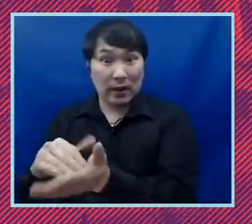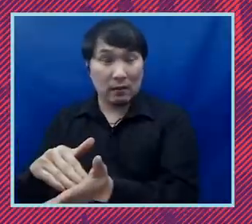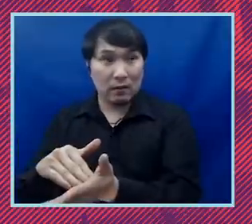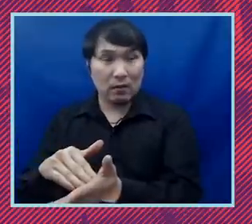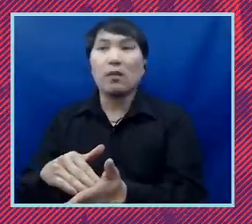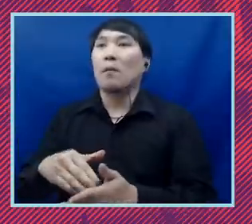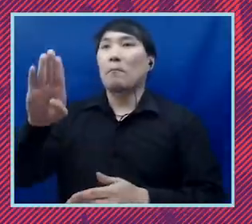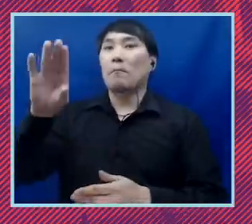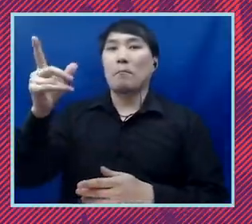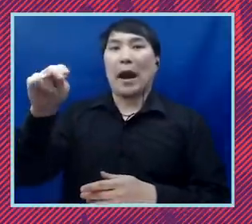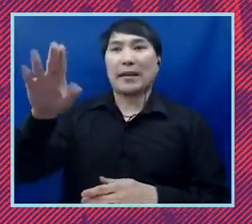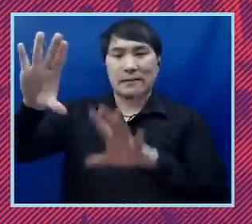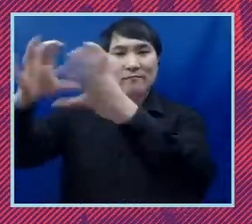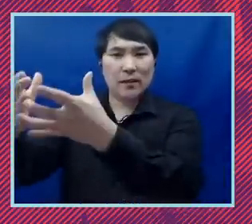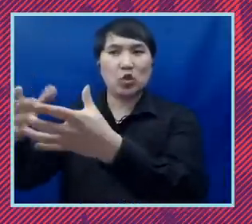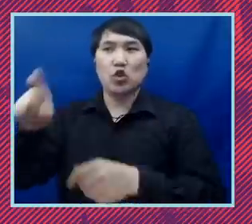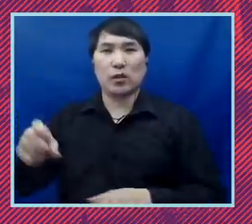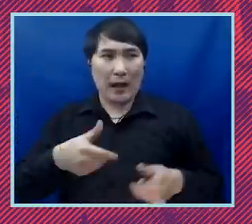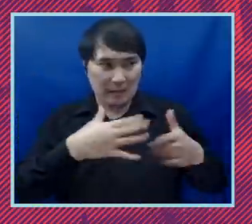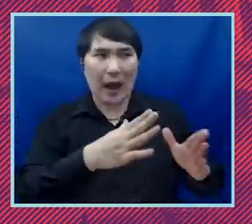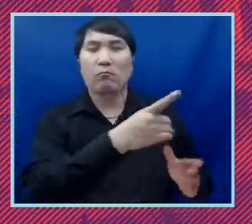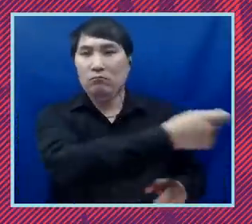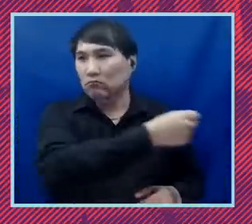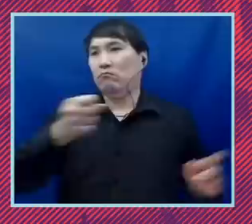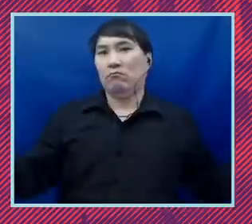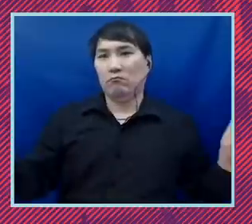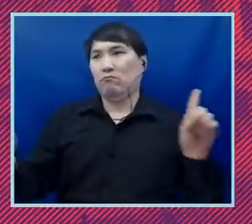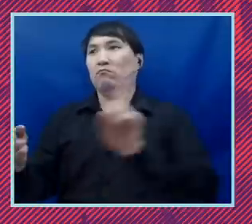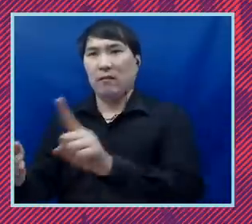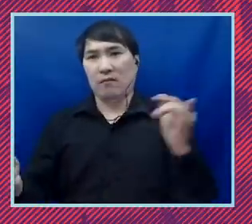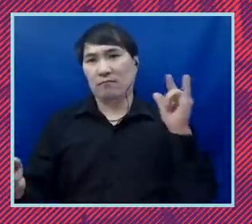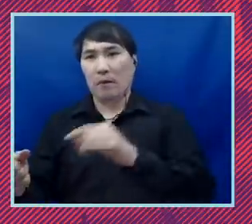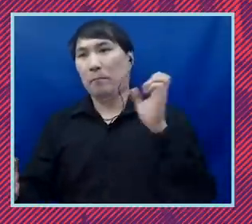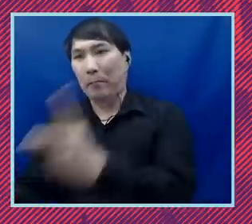and give them, confer upon them a legal status that gives them some security and stability.